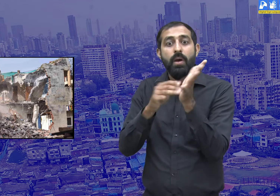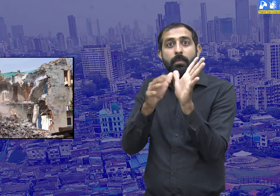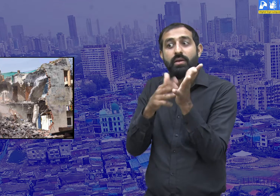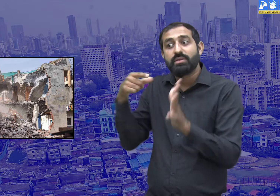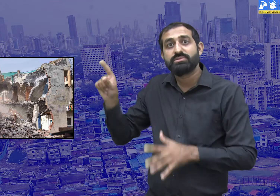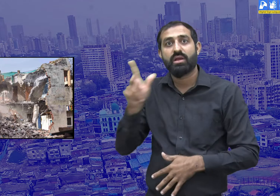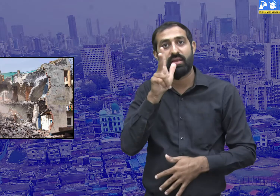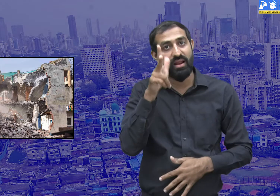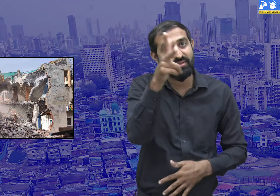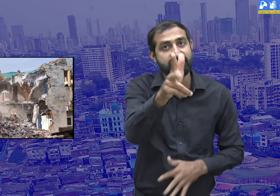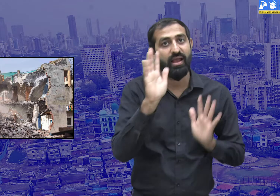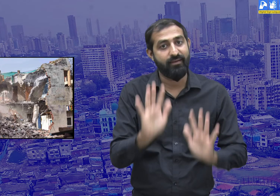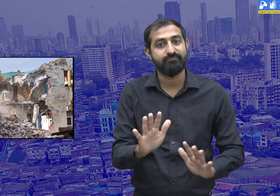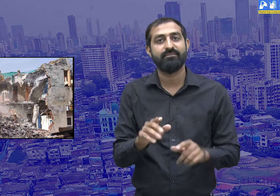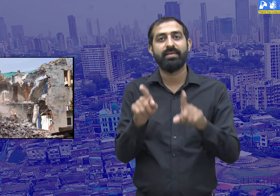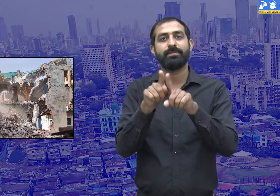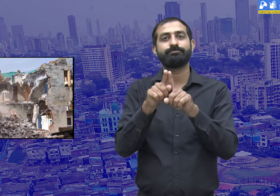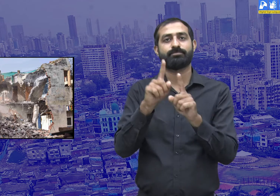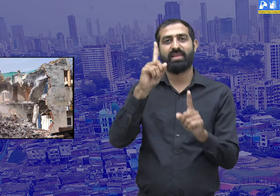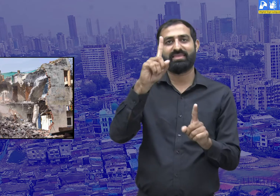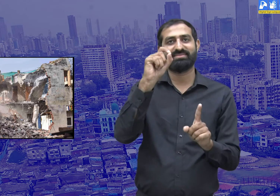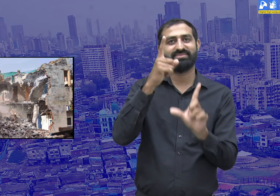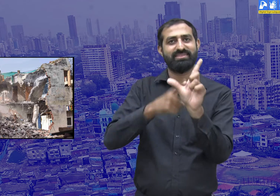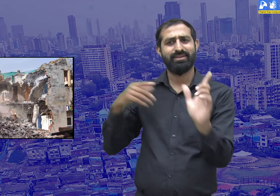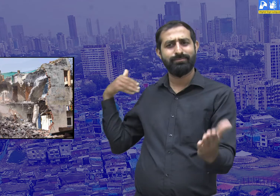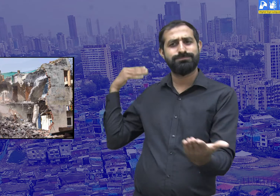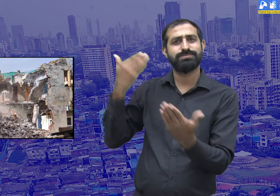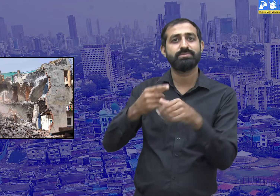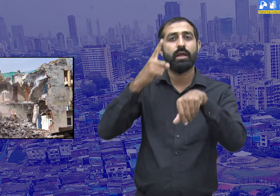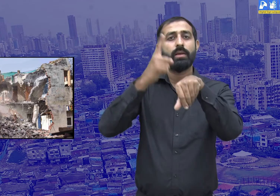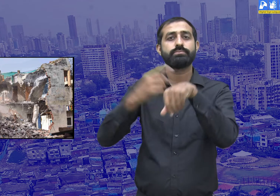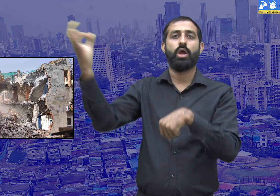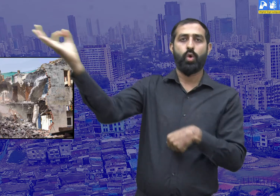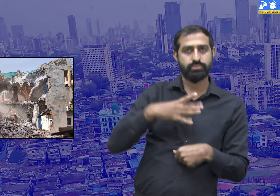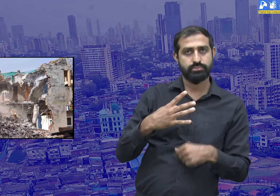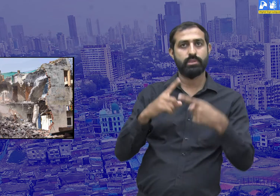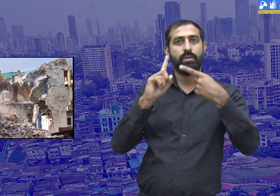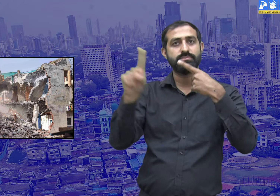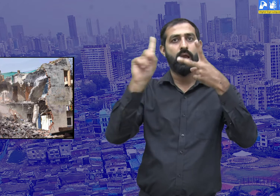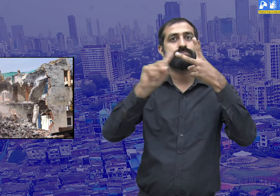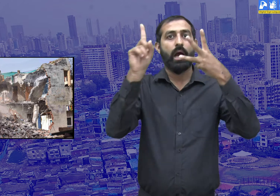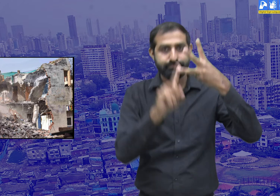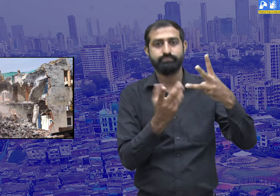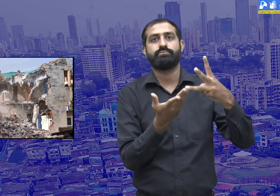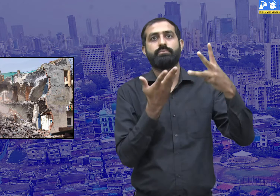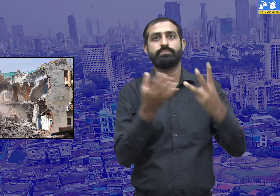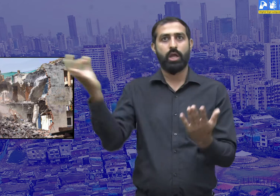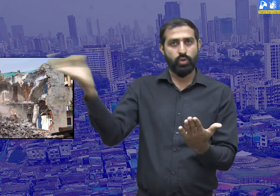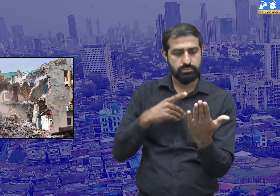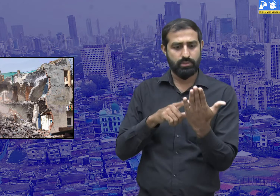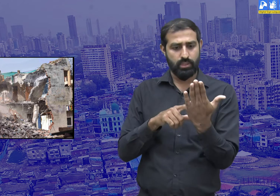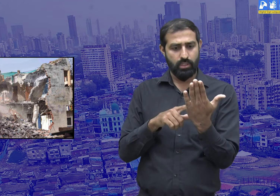Mama was saying that this is the third time in the last ten years